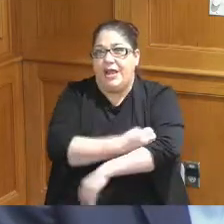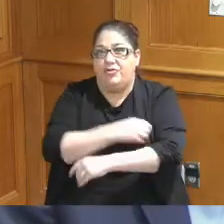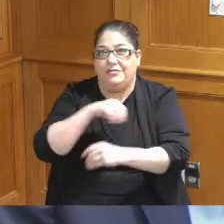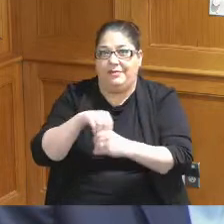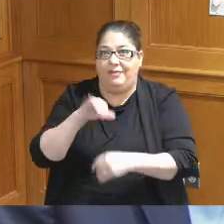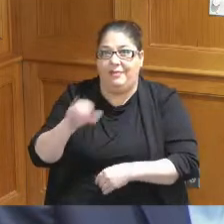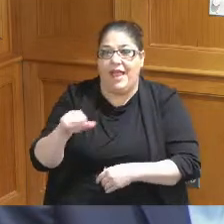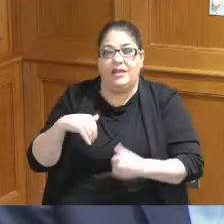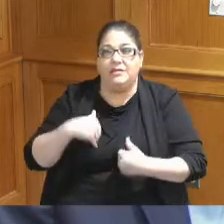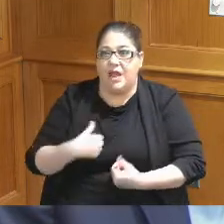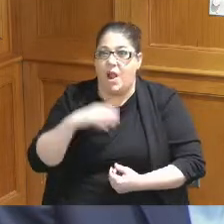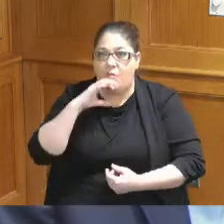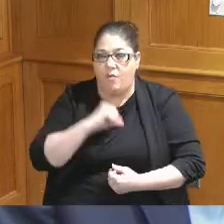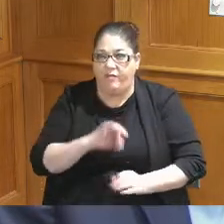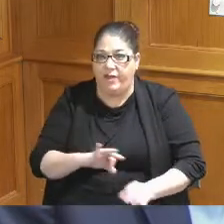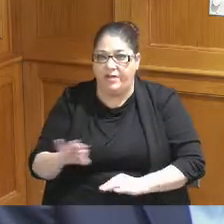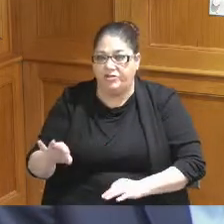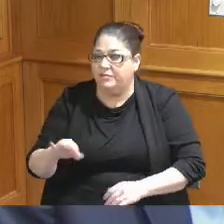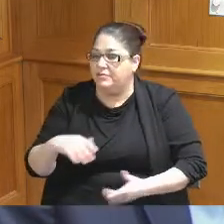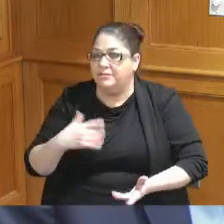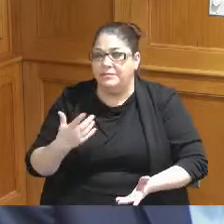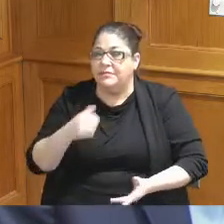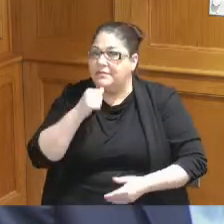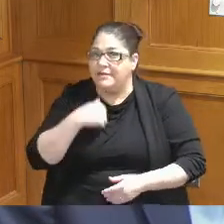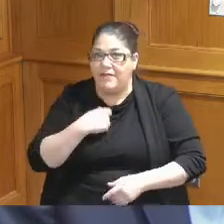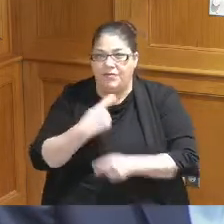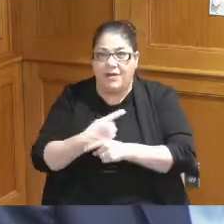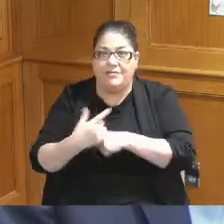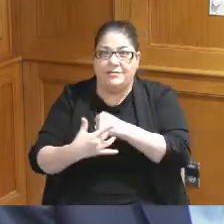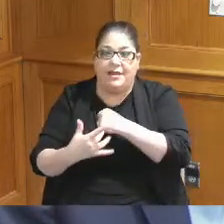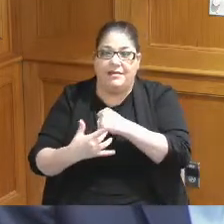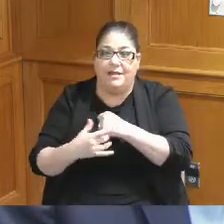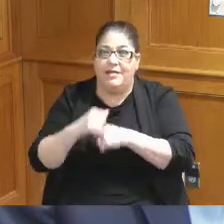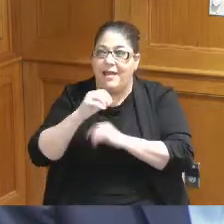tired it's dated it doesn't have technology it needs doesn't have any of the outdoor space and